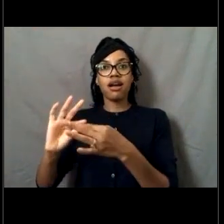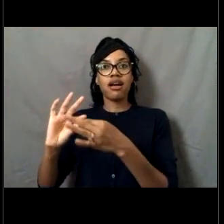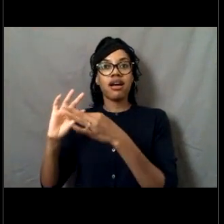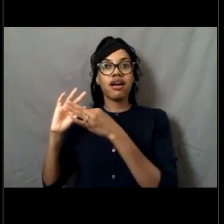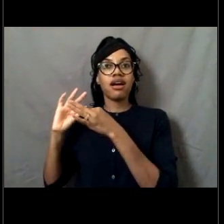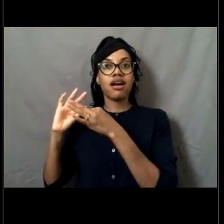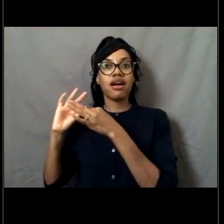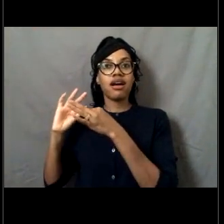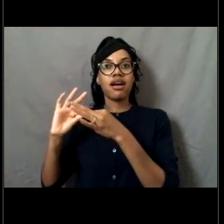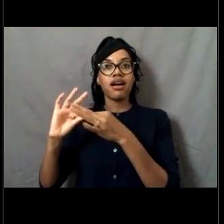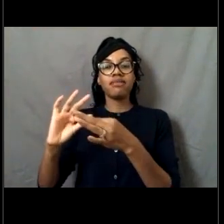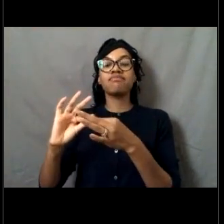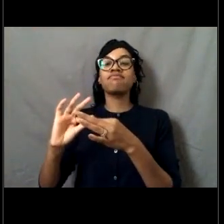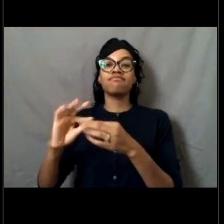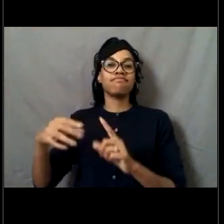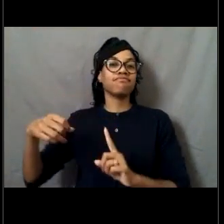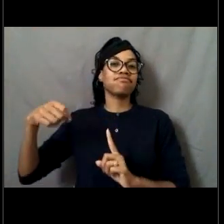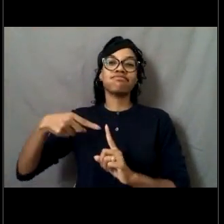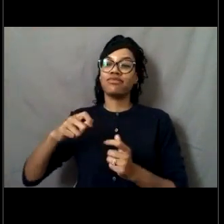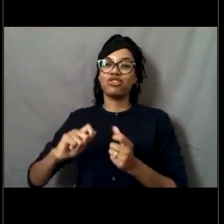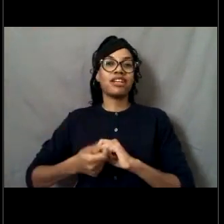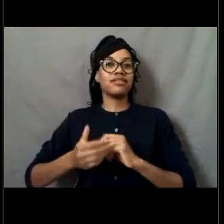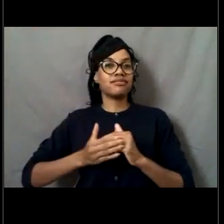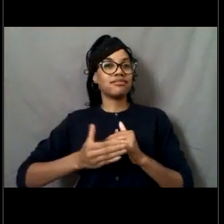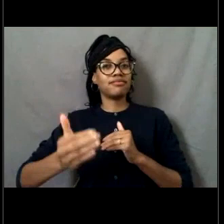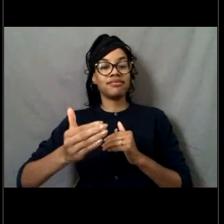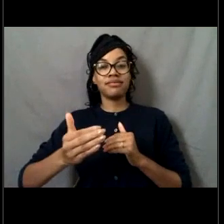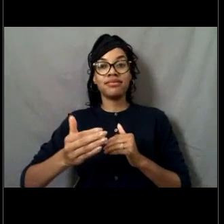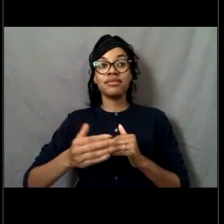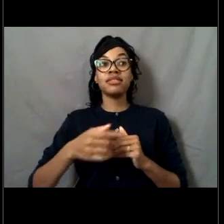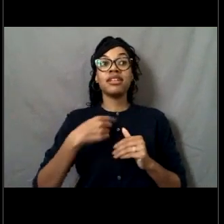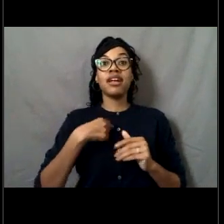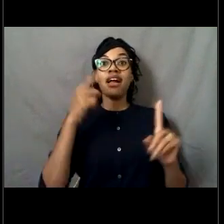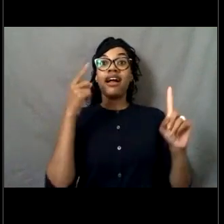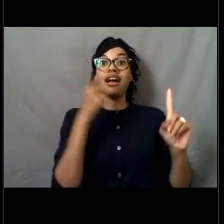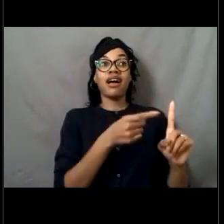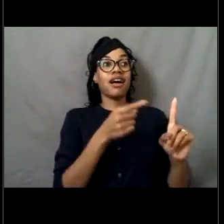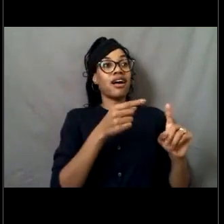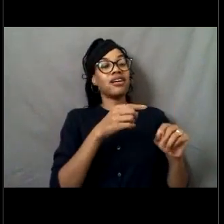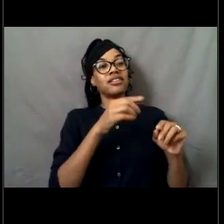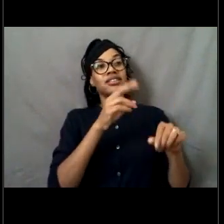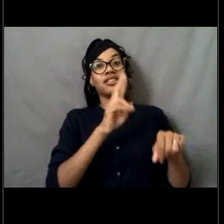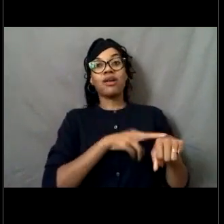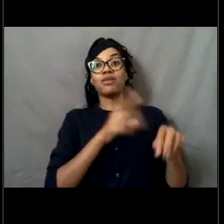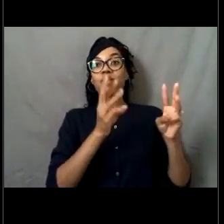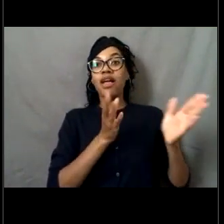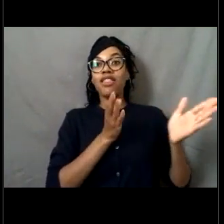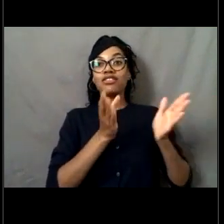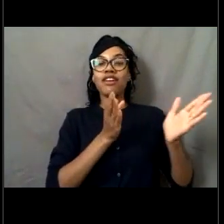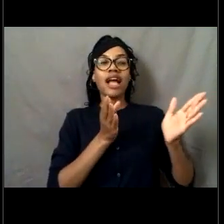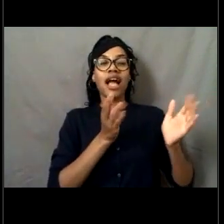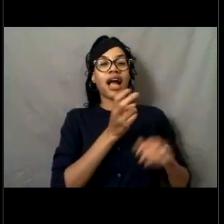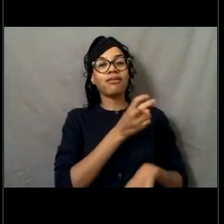and I was immediately, I changed my path once again and I knew that I wanted to be a NOAA Corps officer.